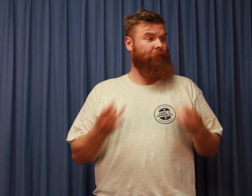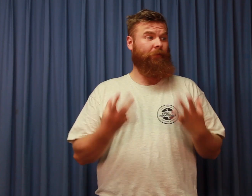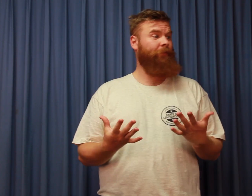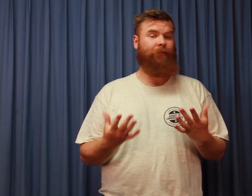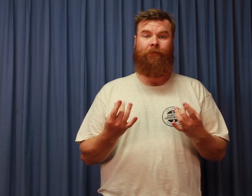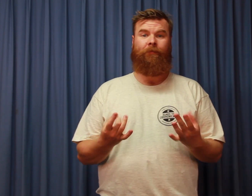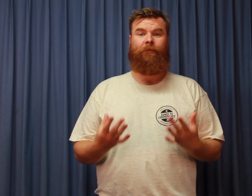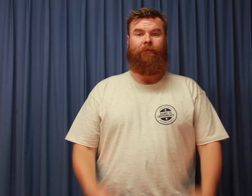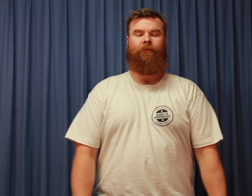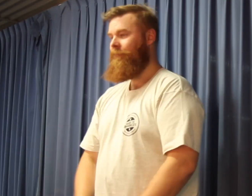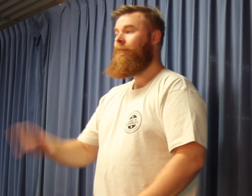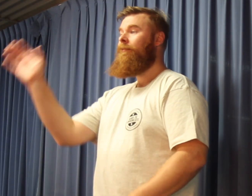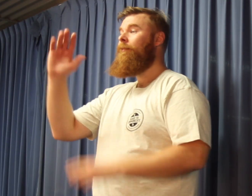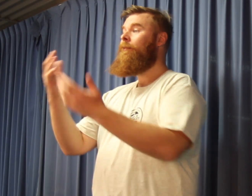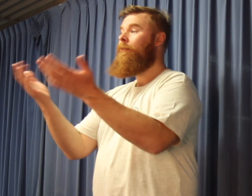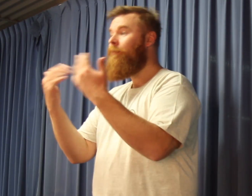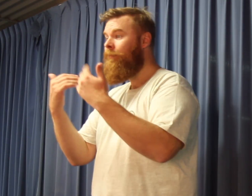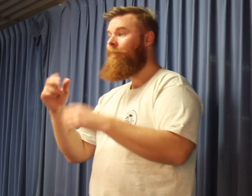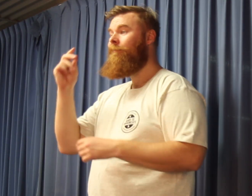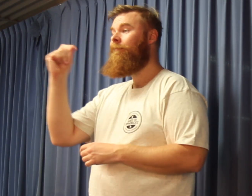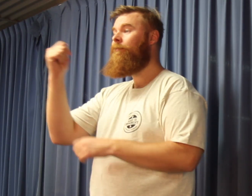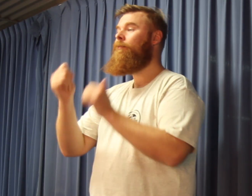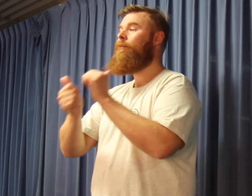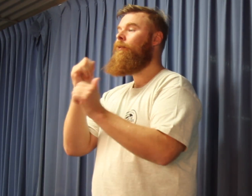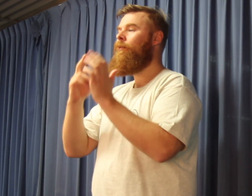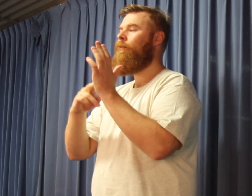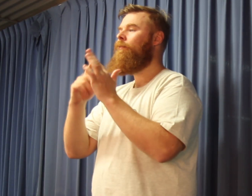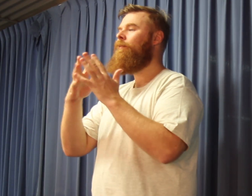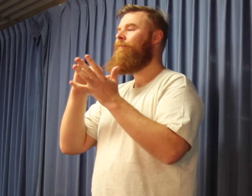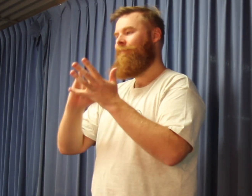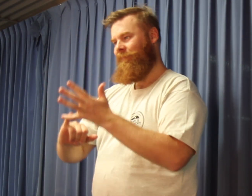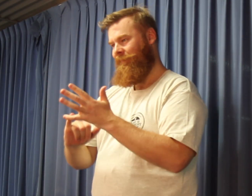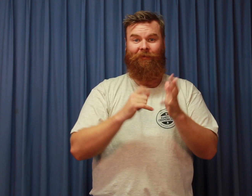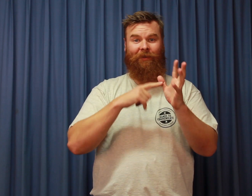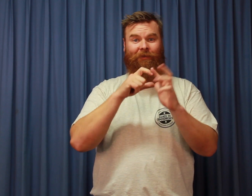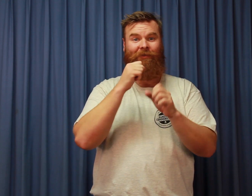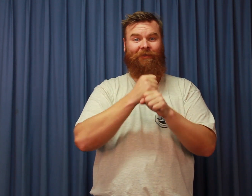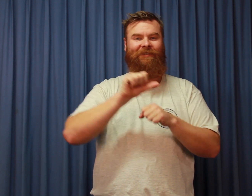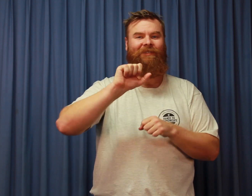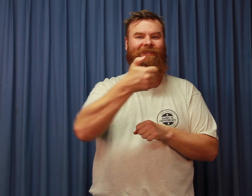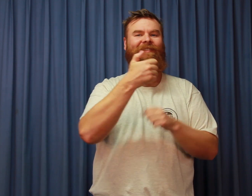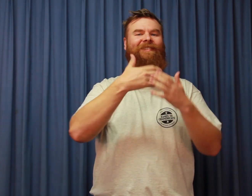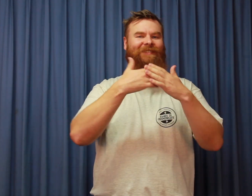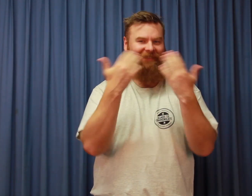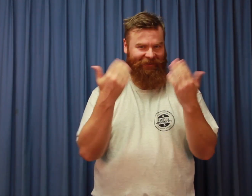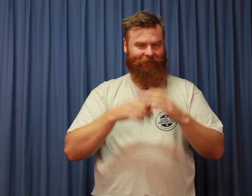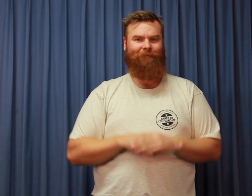Ready? Ready? Hello and welcome to Hands to Communicate sports news. The sixth day of the Australian Deaf Games.